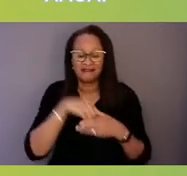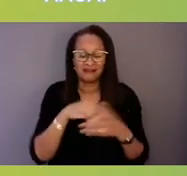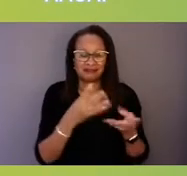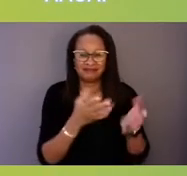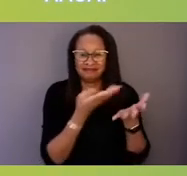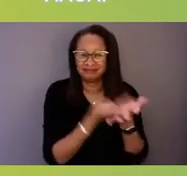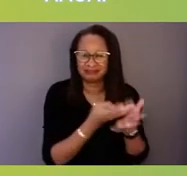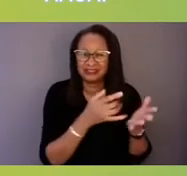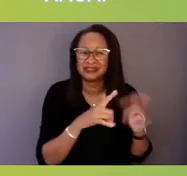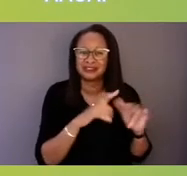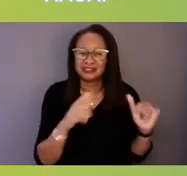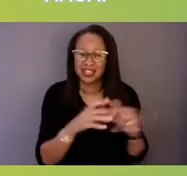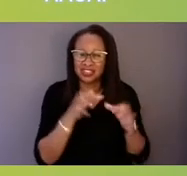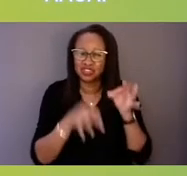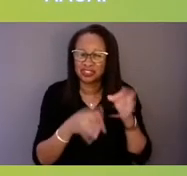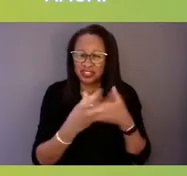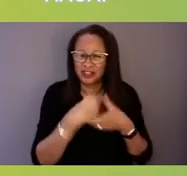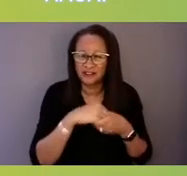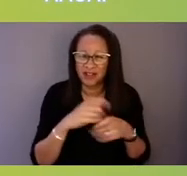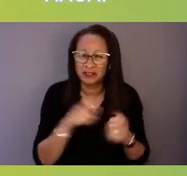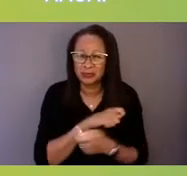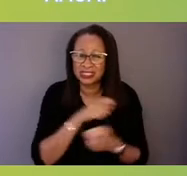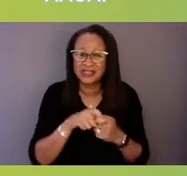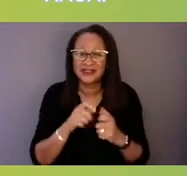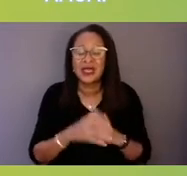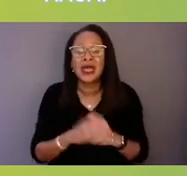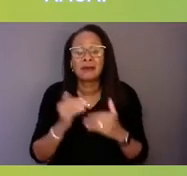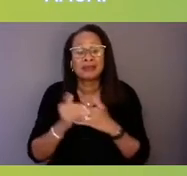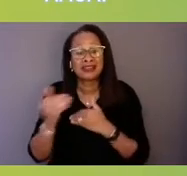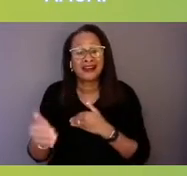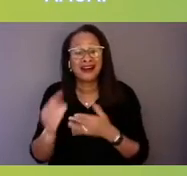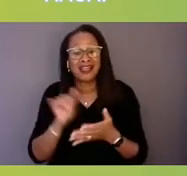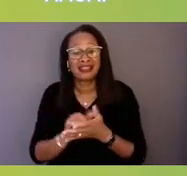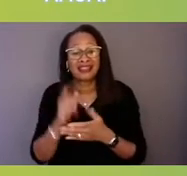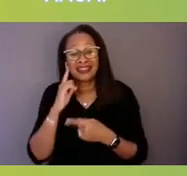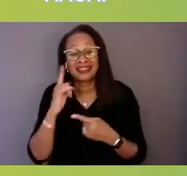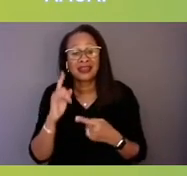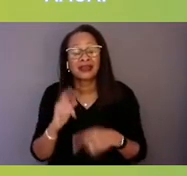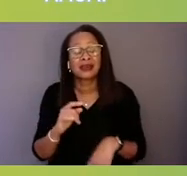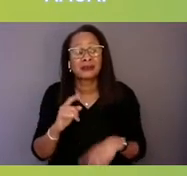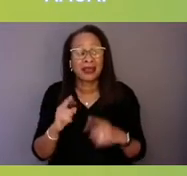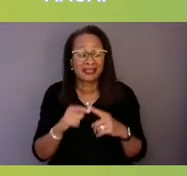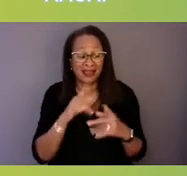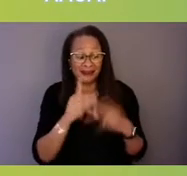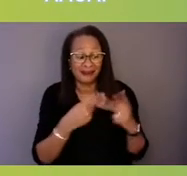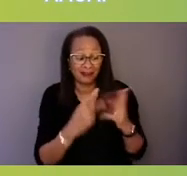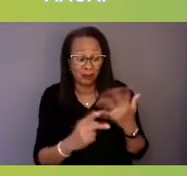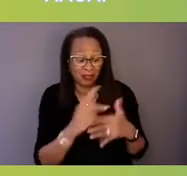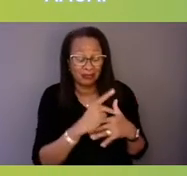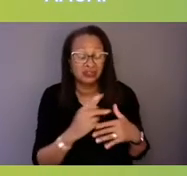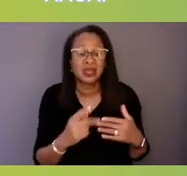but even beyond kind of thinking about some of those vulnerable populations it's really about these transformative investments